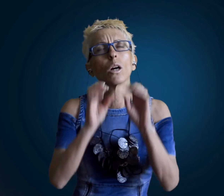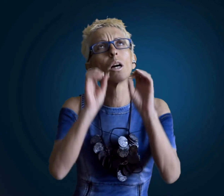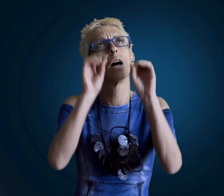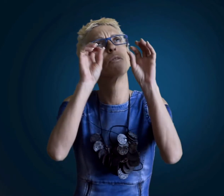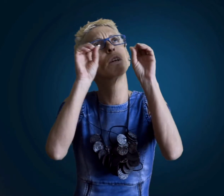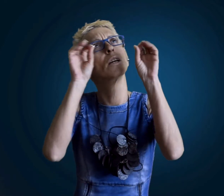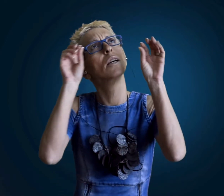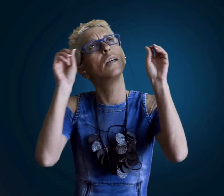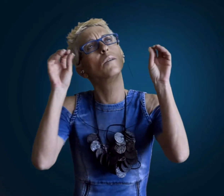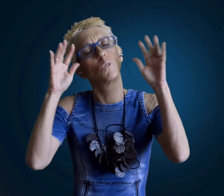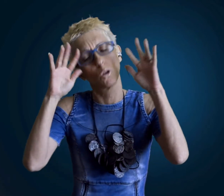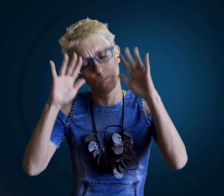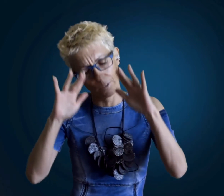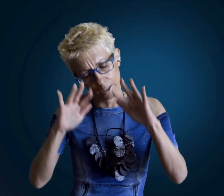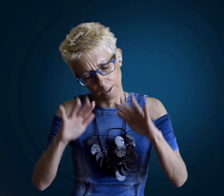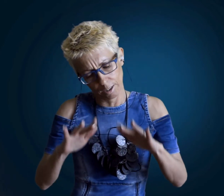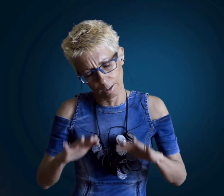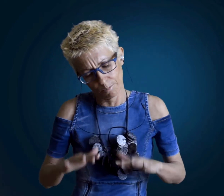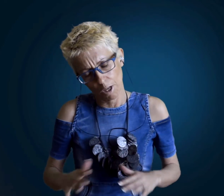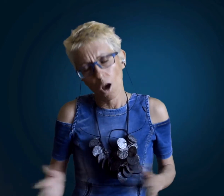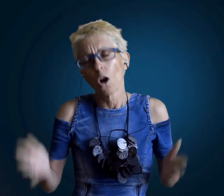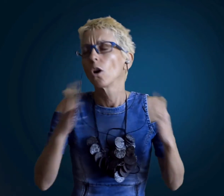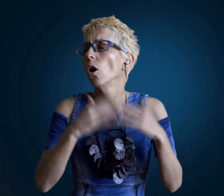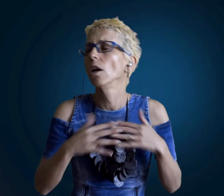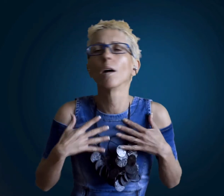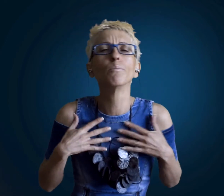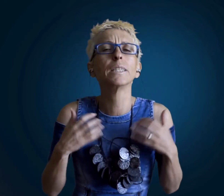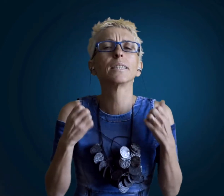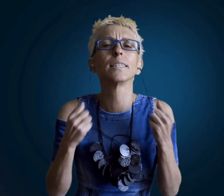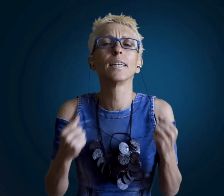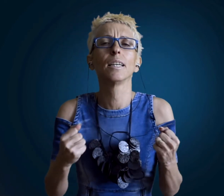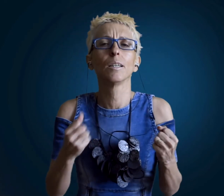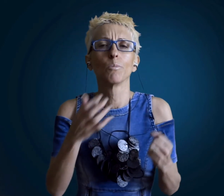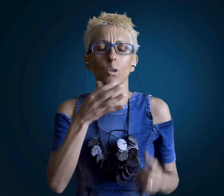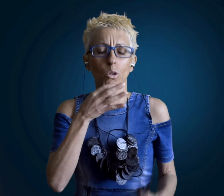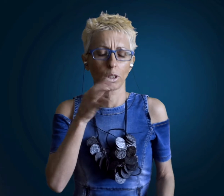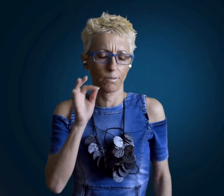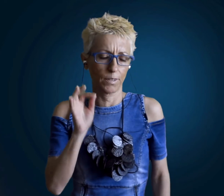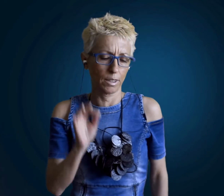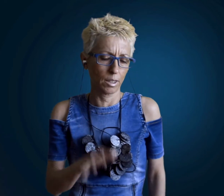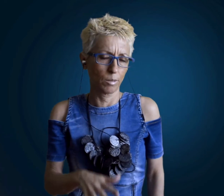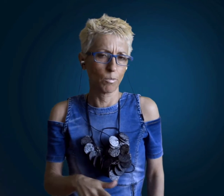all the stars are falling all the Braves are leaving